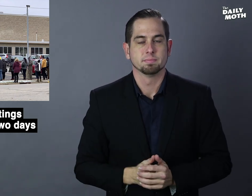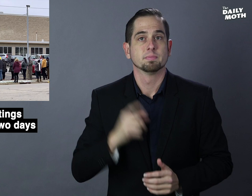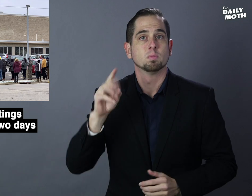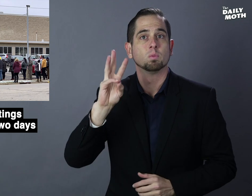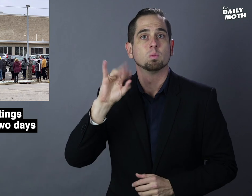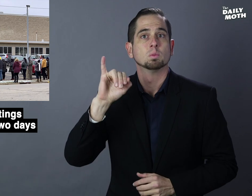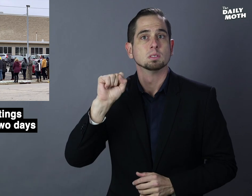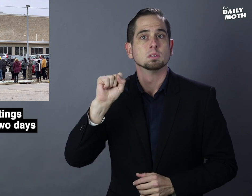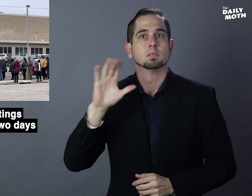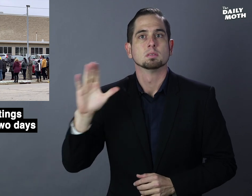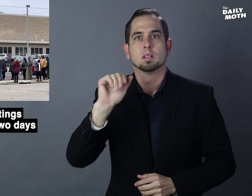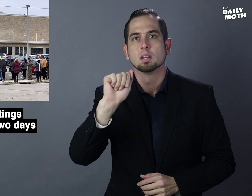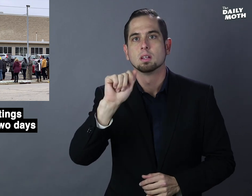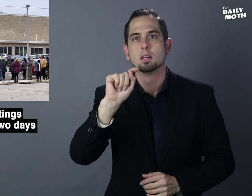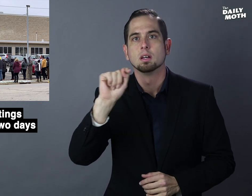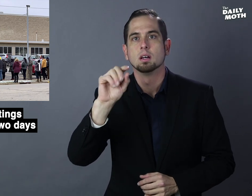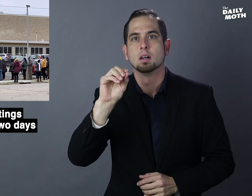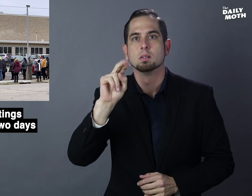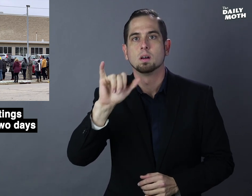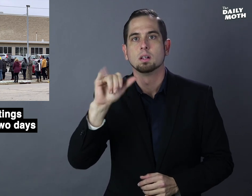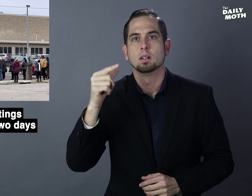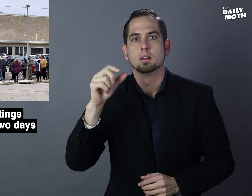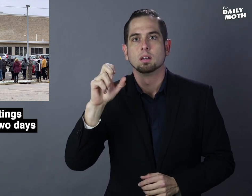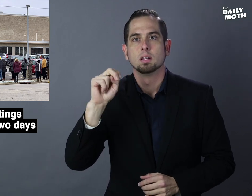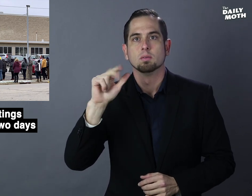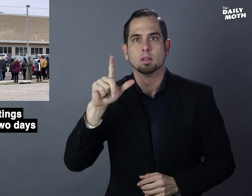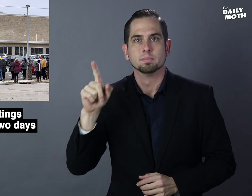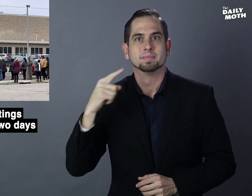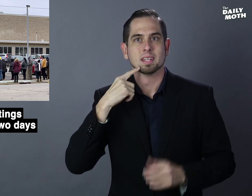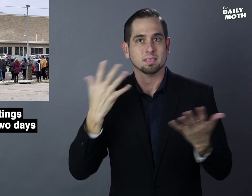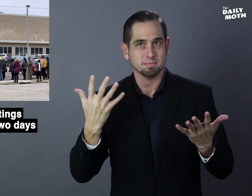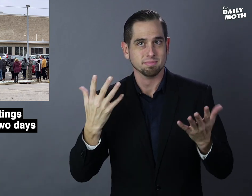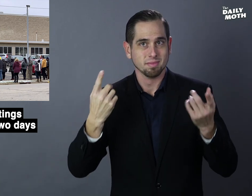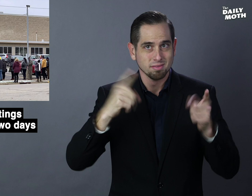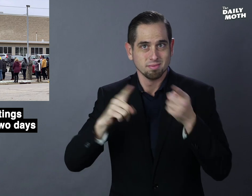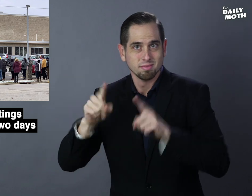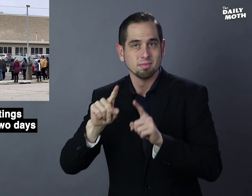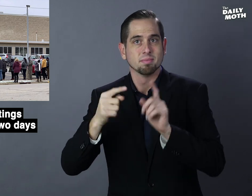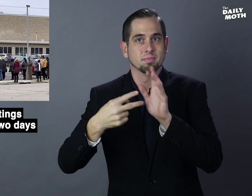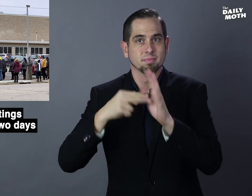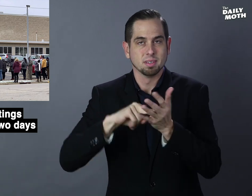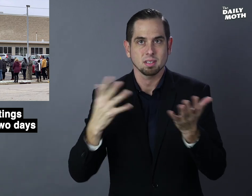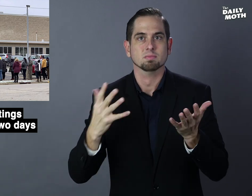Wisconsin's attorney general said this means there is